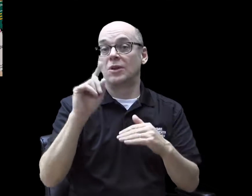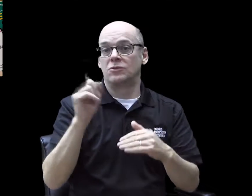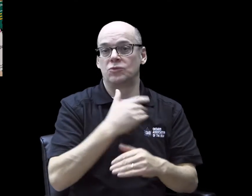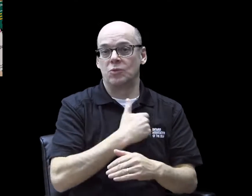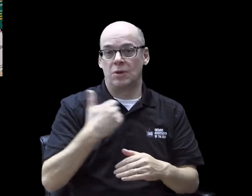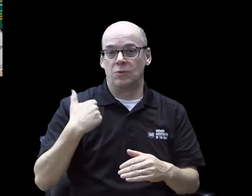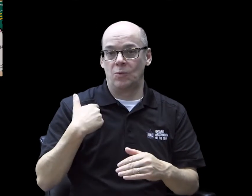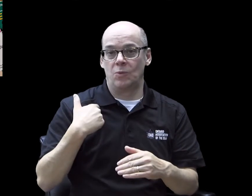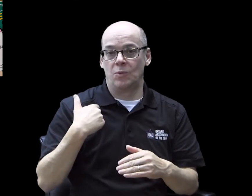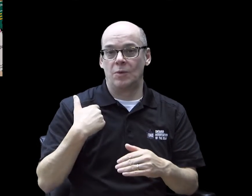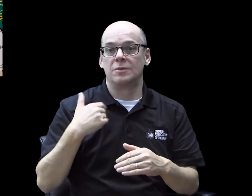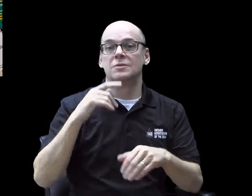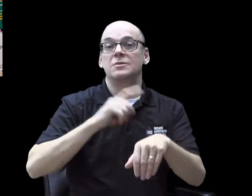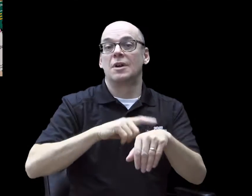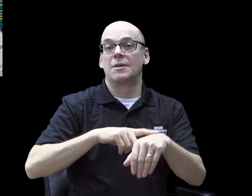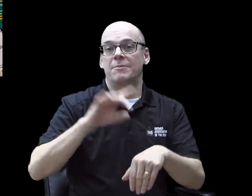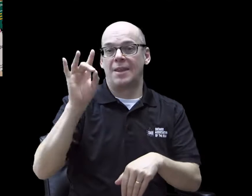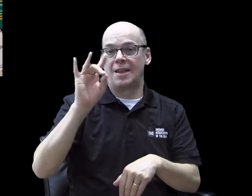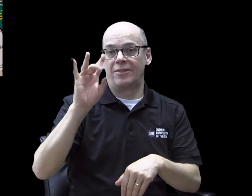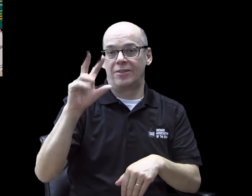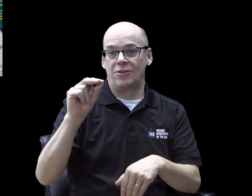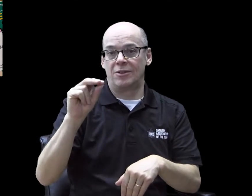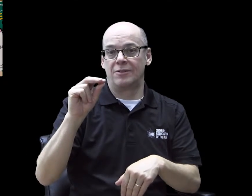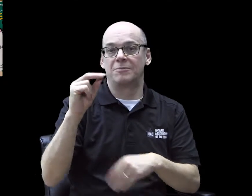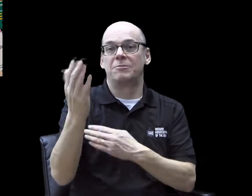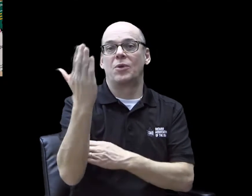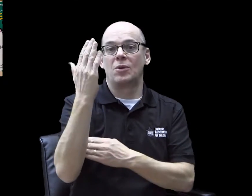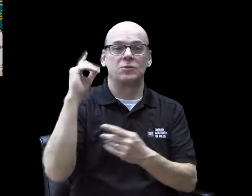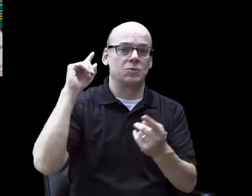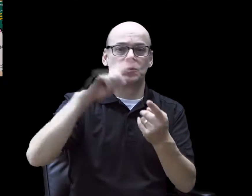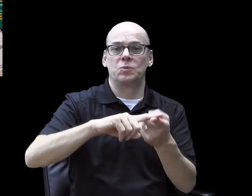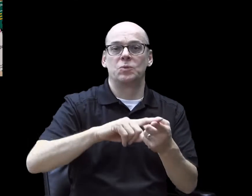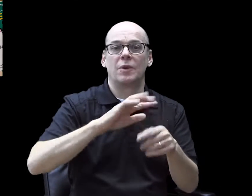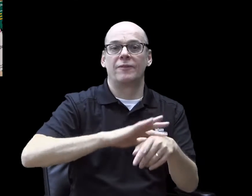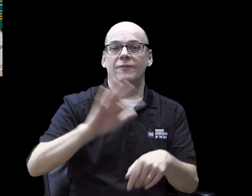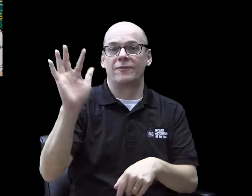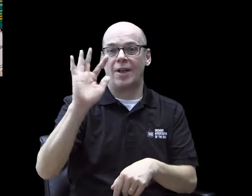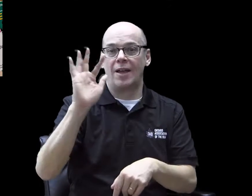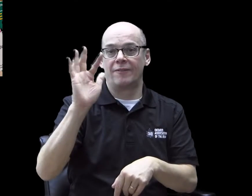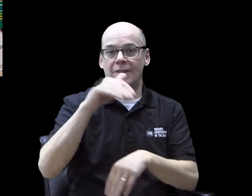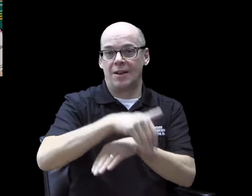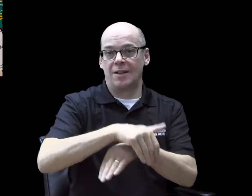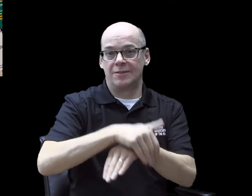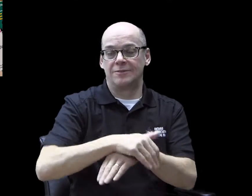It will be in Toronto, from 8:30am to 5pm.